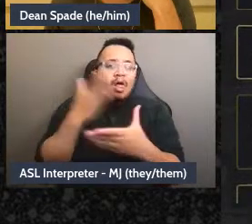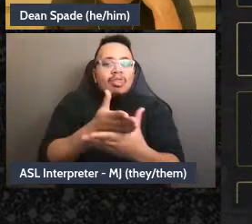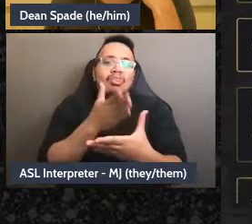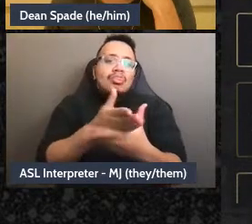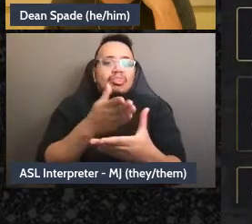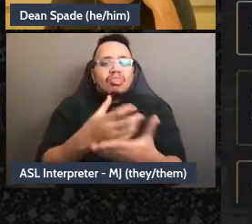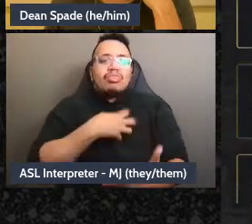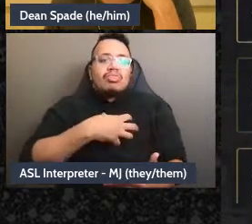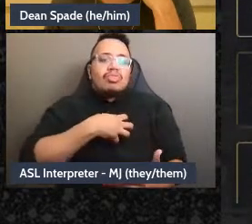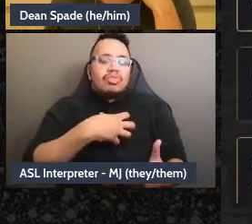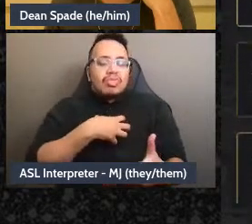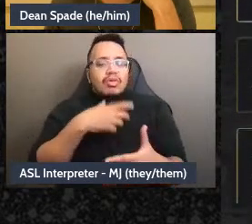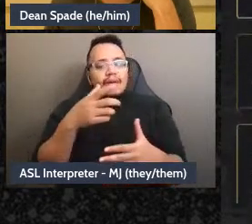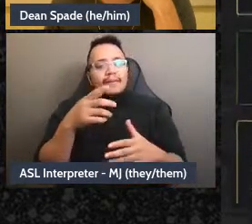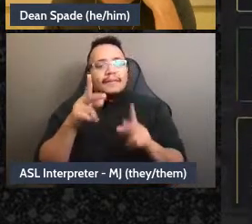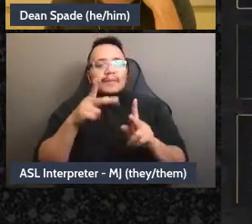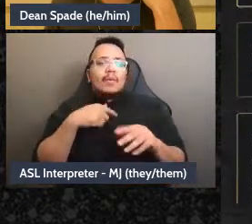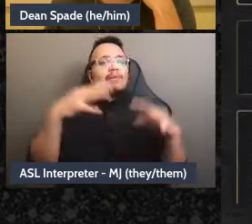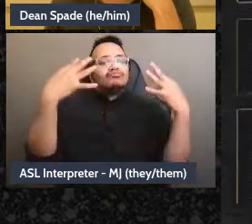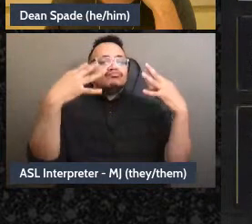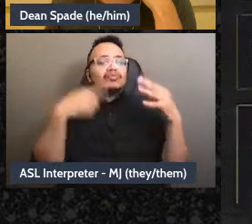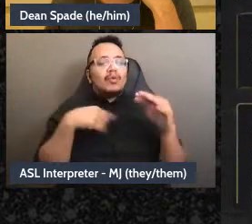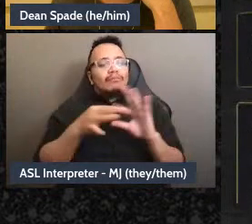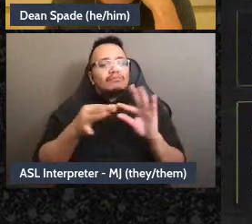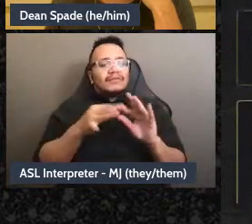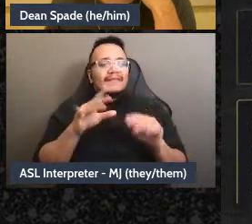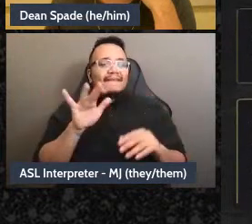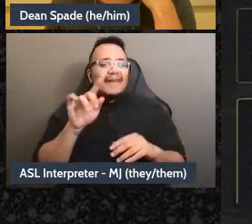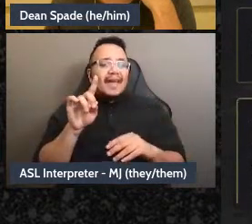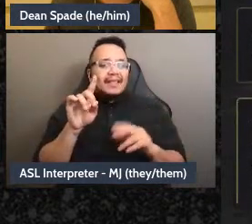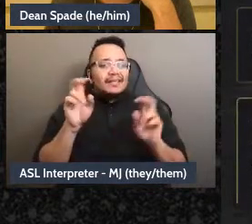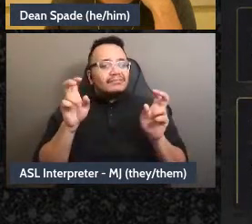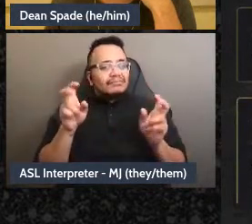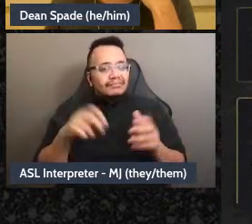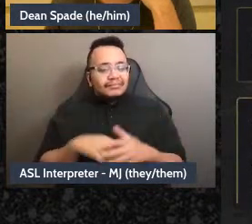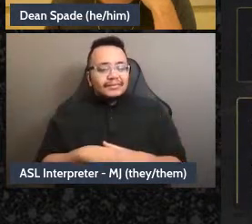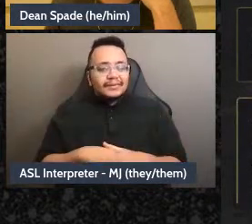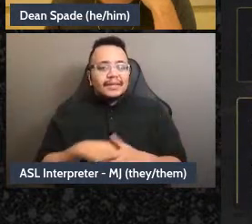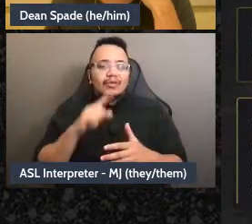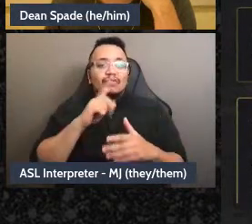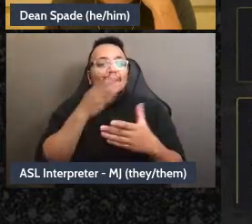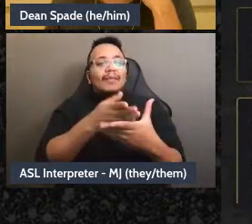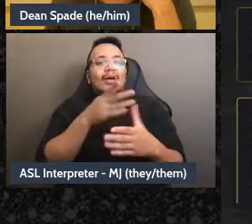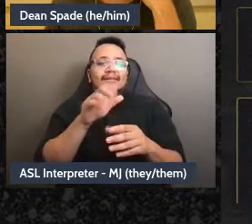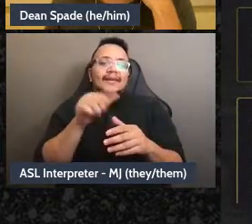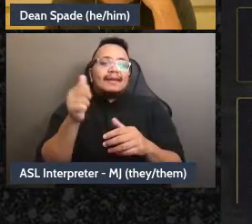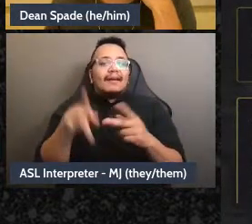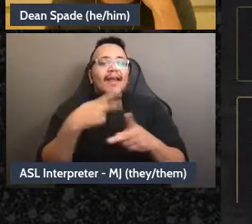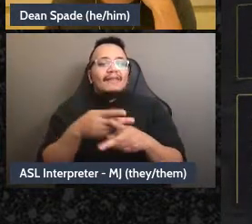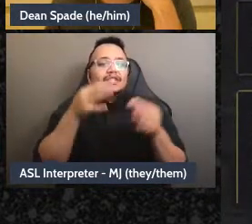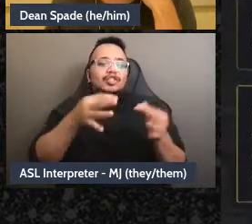and block any kind of decision making. Oh yeah-yeah great these are great thank you all.